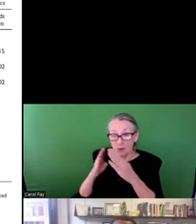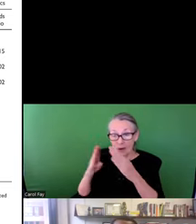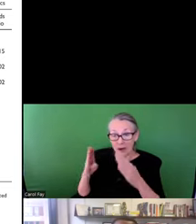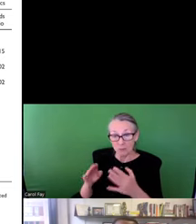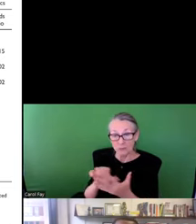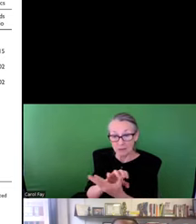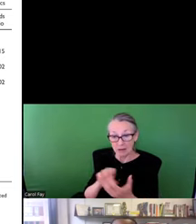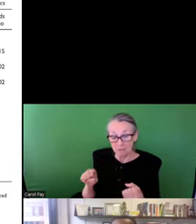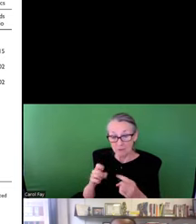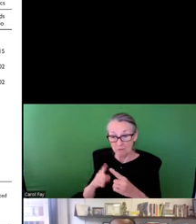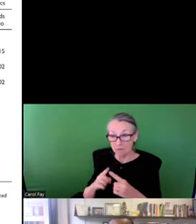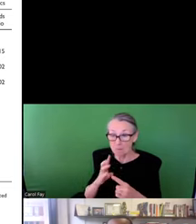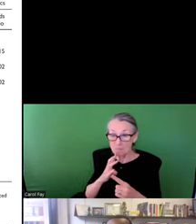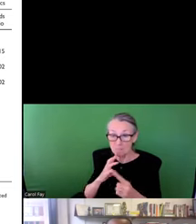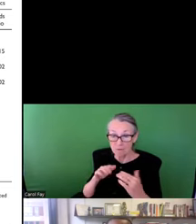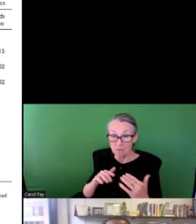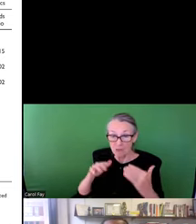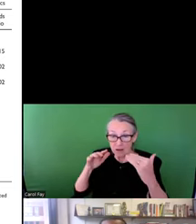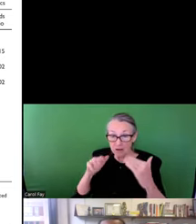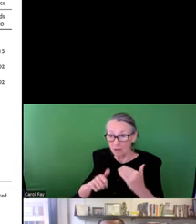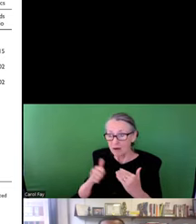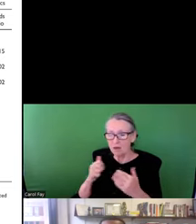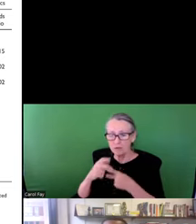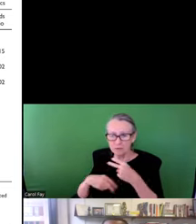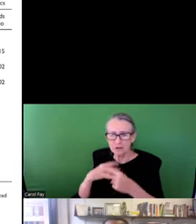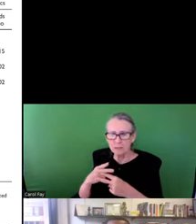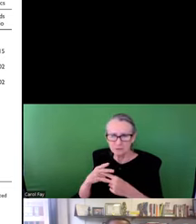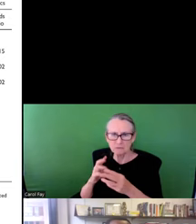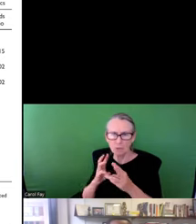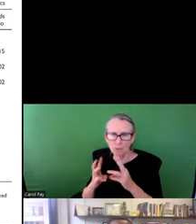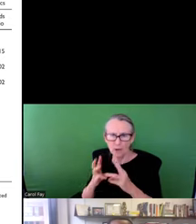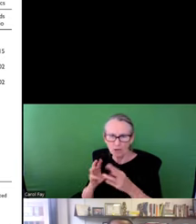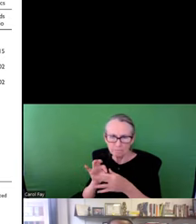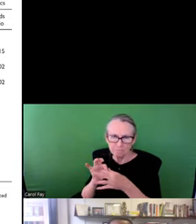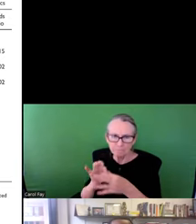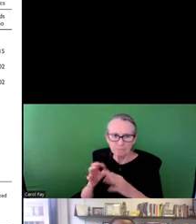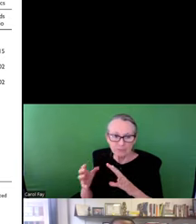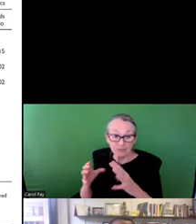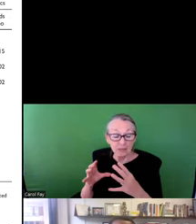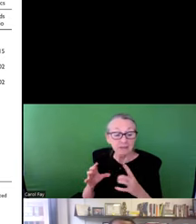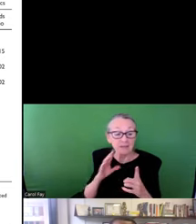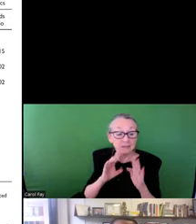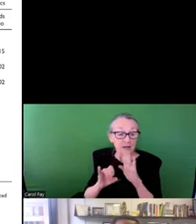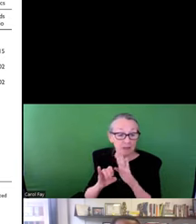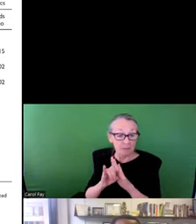might engage community members related to housing damage from some of these flood events and other types of disasters.